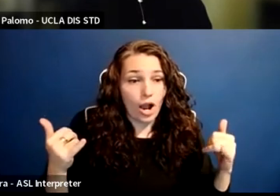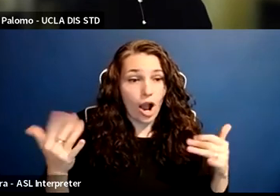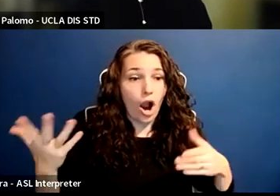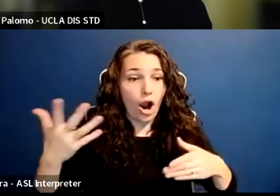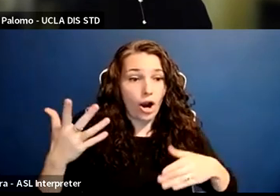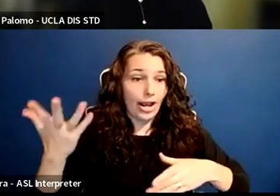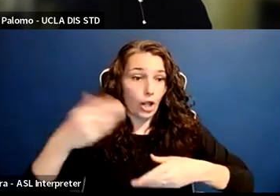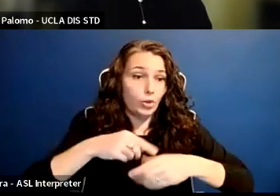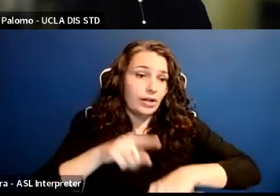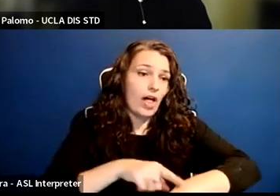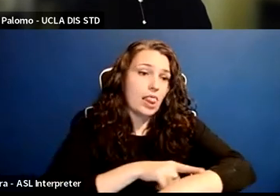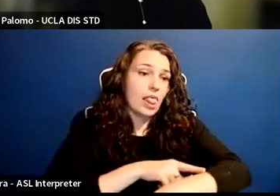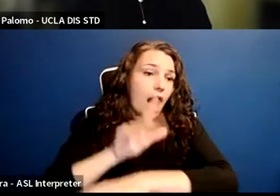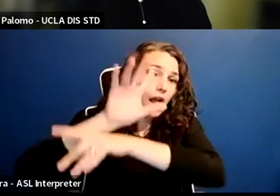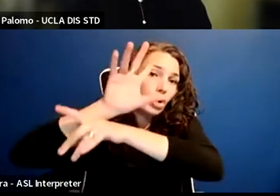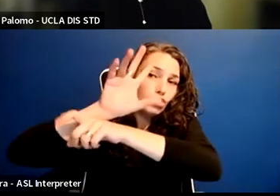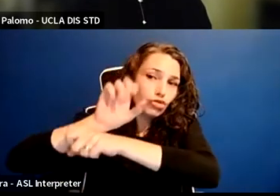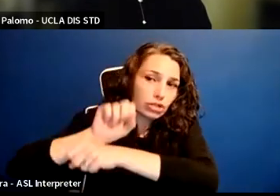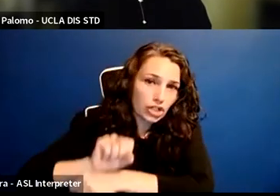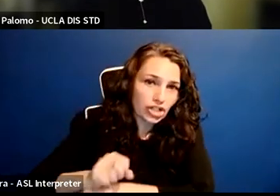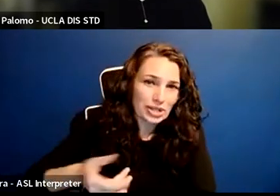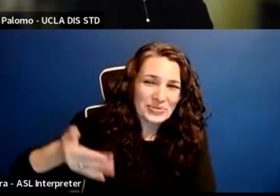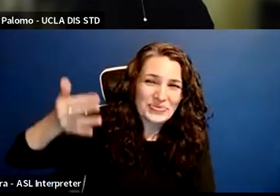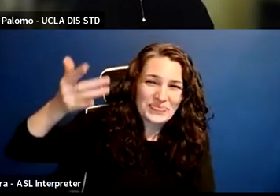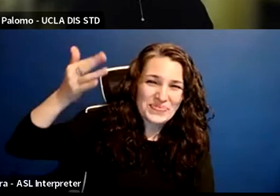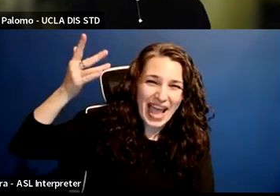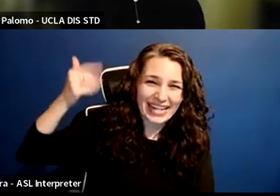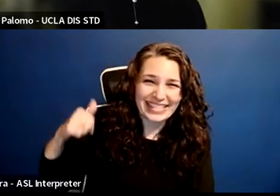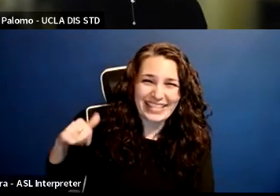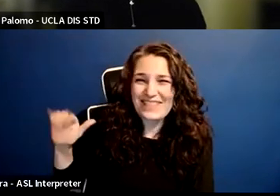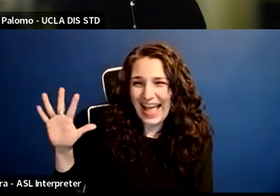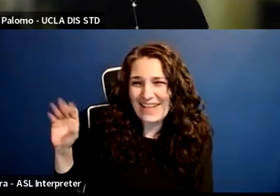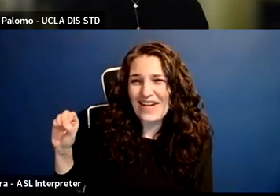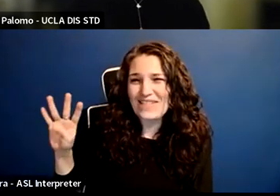that goes back to the 504 protests that Judy helped to lead,